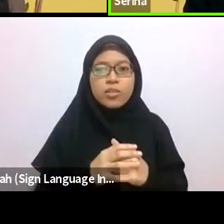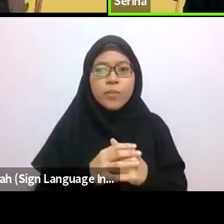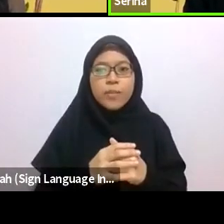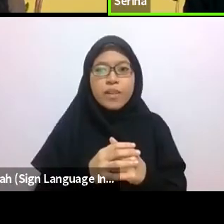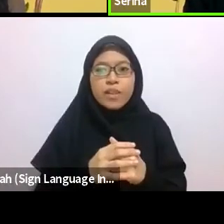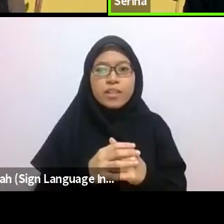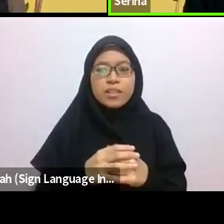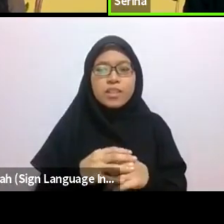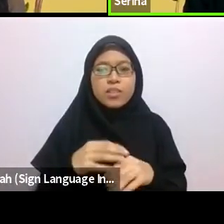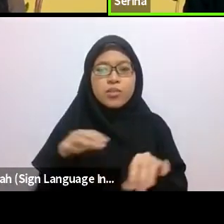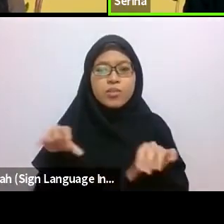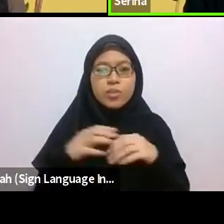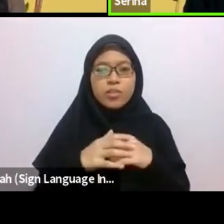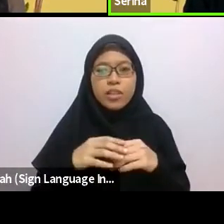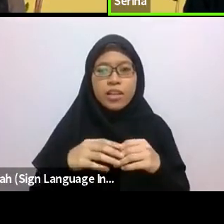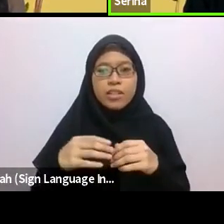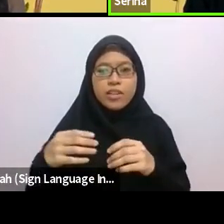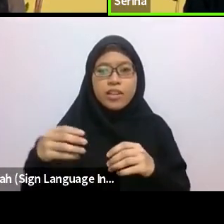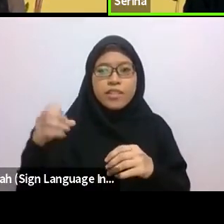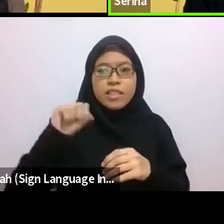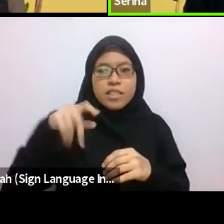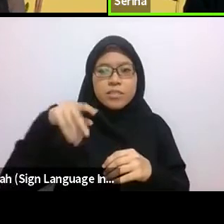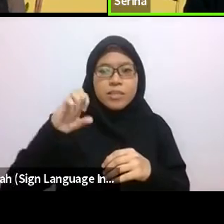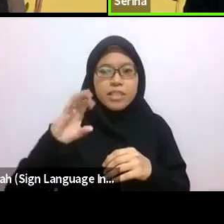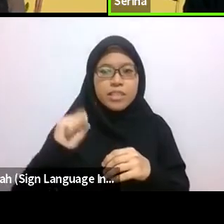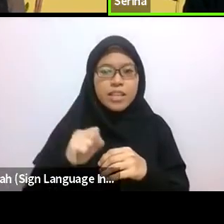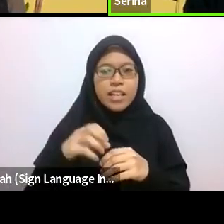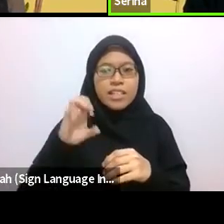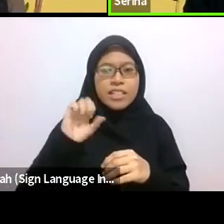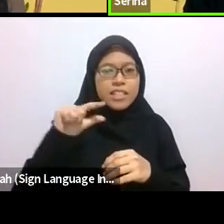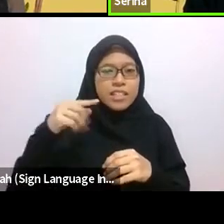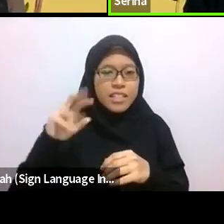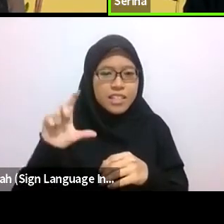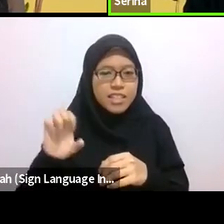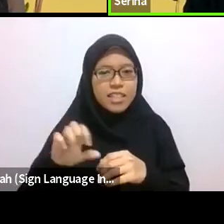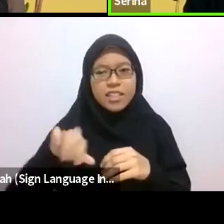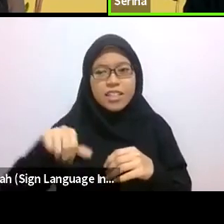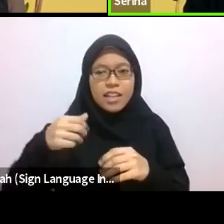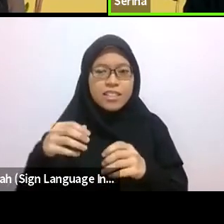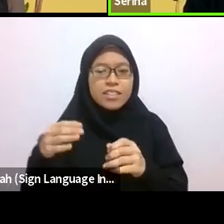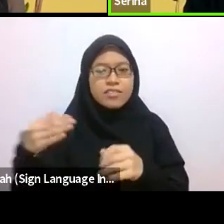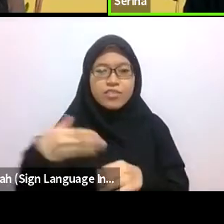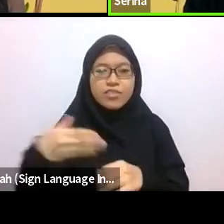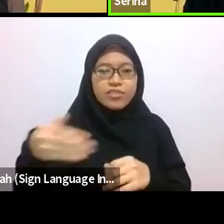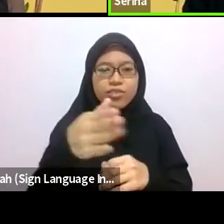and are roped into our research by providing expert knowledge on endangered species locations and habits.